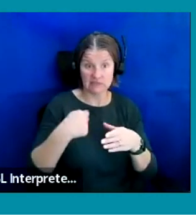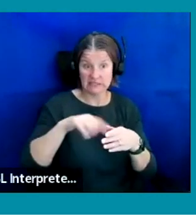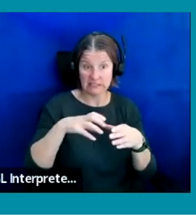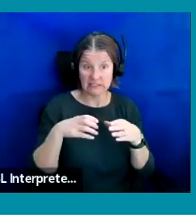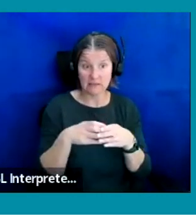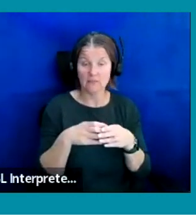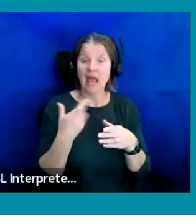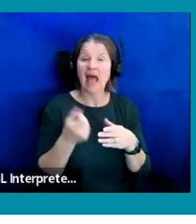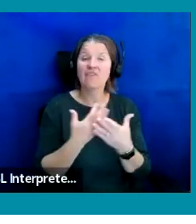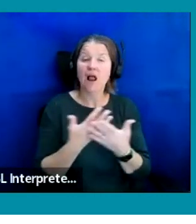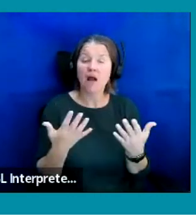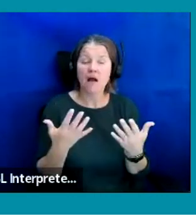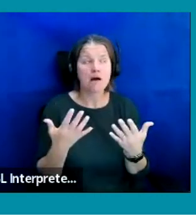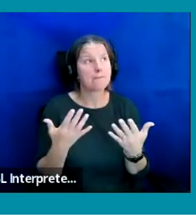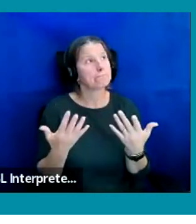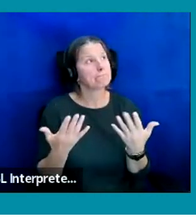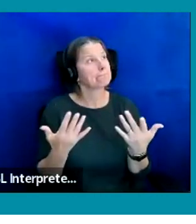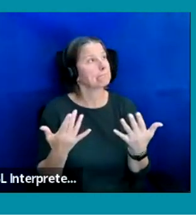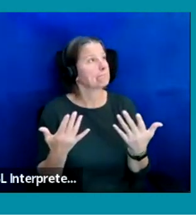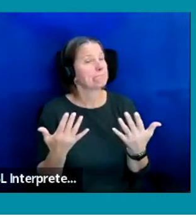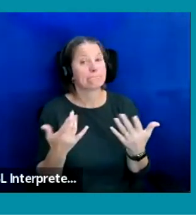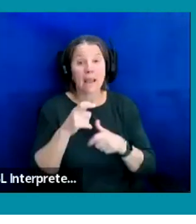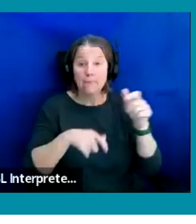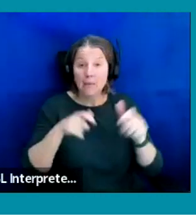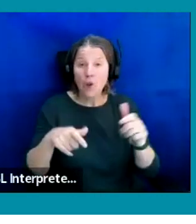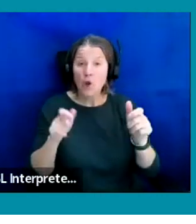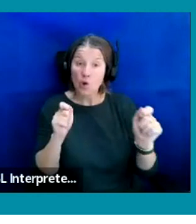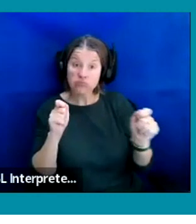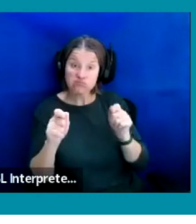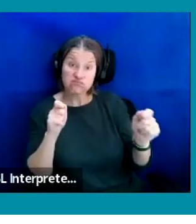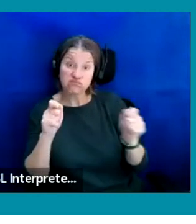lot of people who switched careers halfway through.